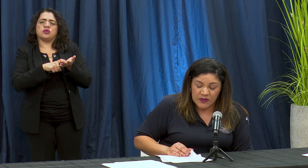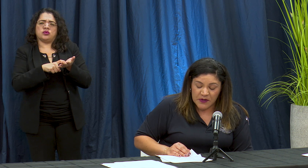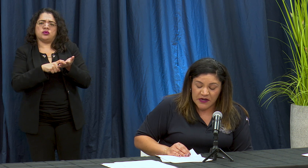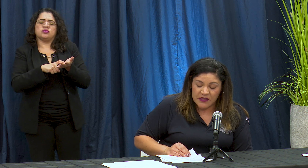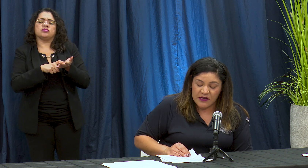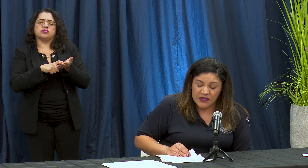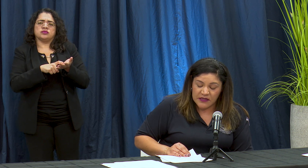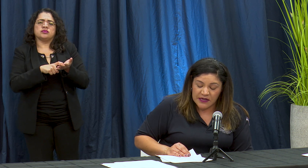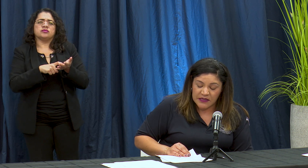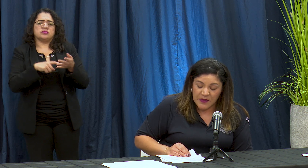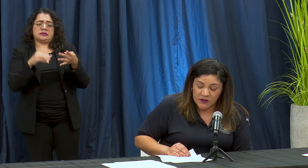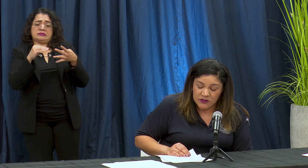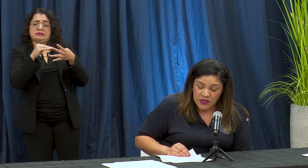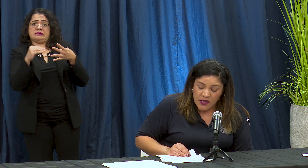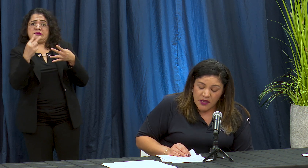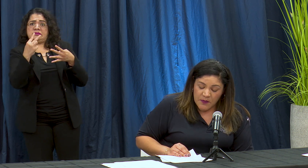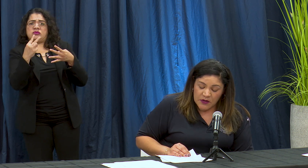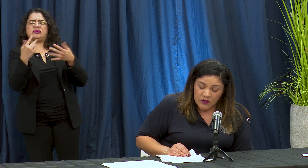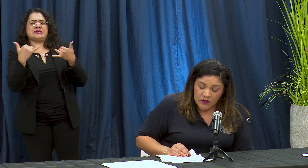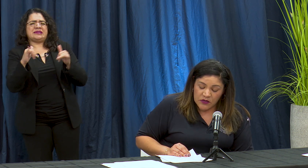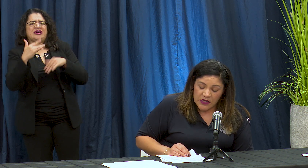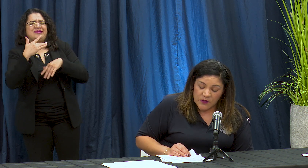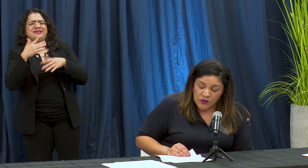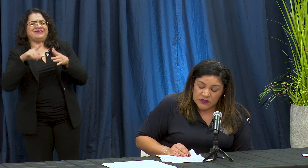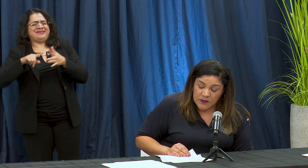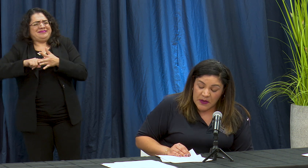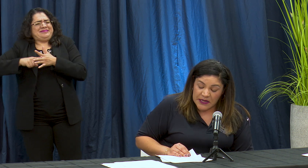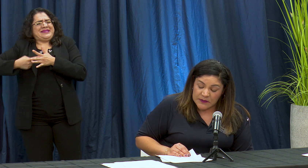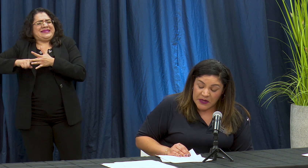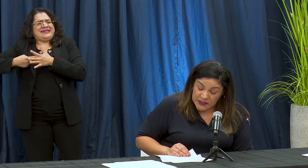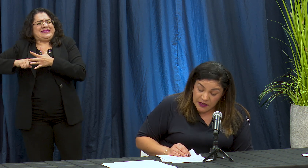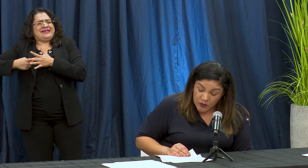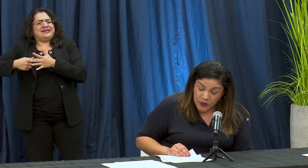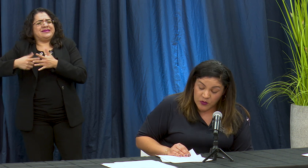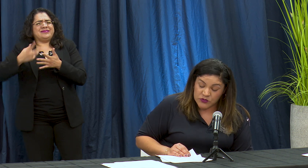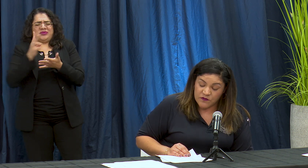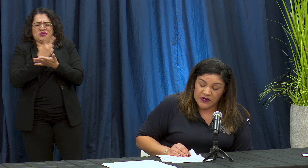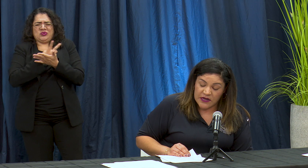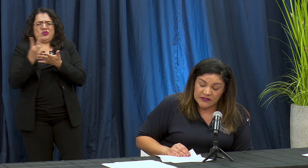temprano della della tapa dose pero queremos las plastic AR un poco sobre la